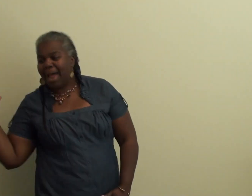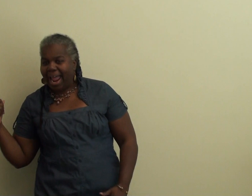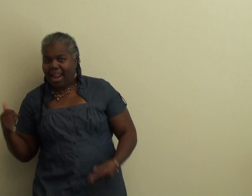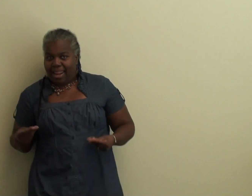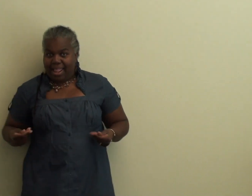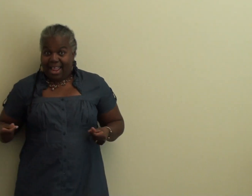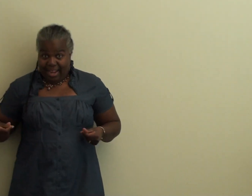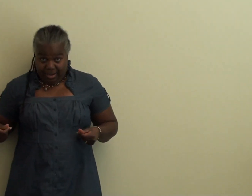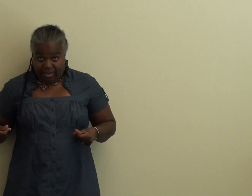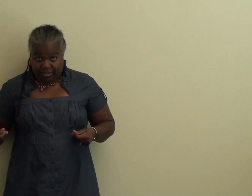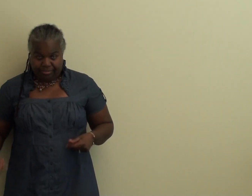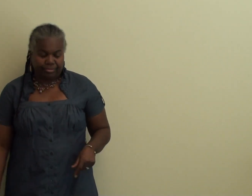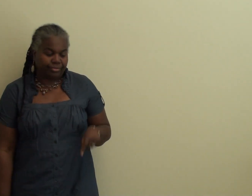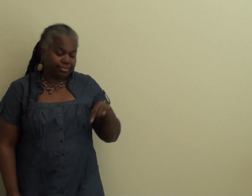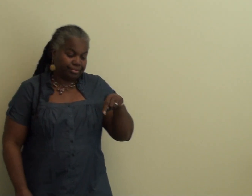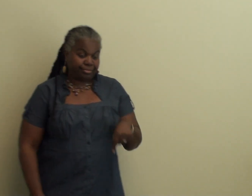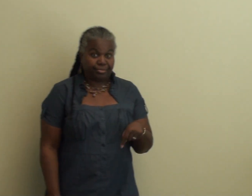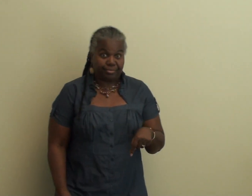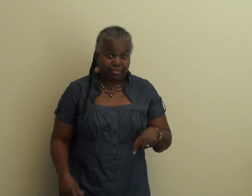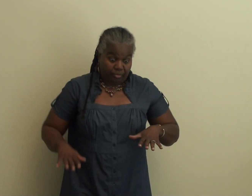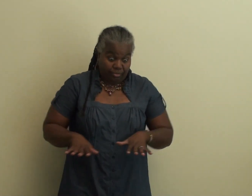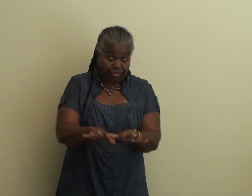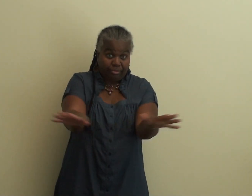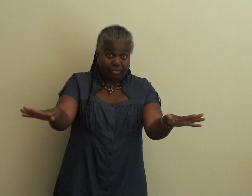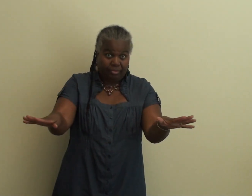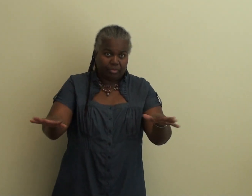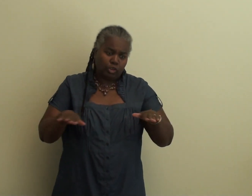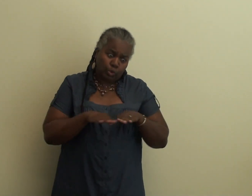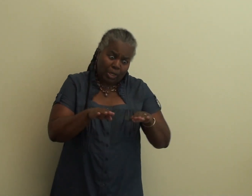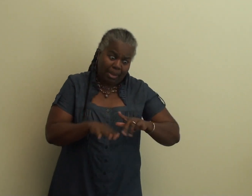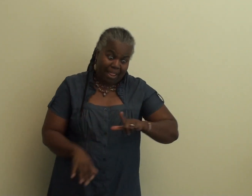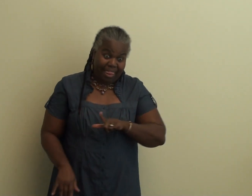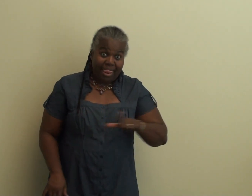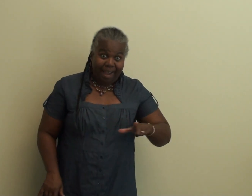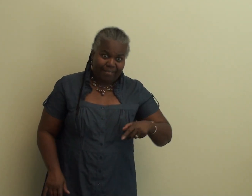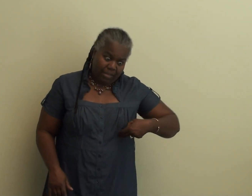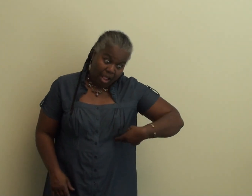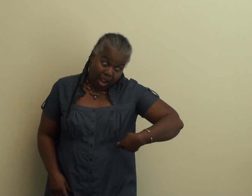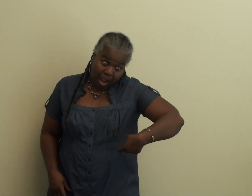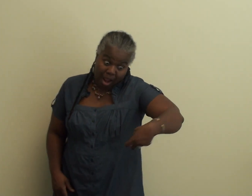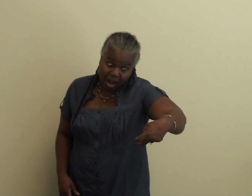rip current so you can make your way out of it and swim back to shore. Or even swim to